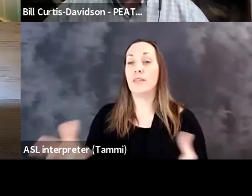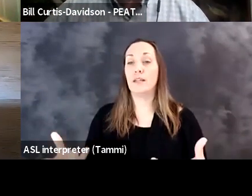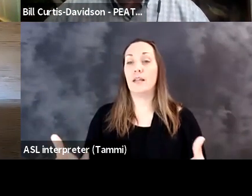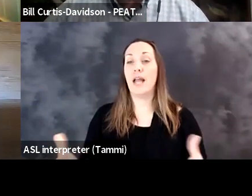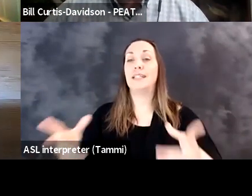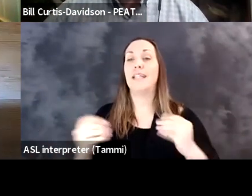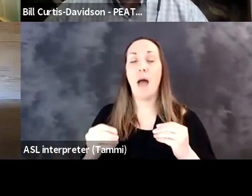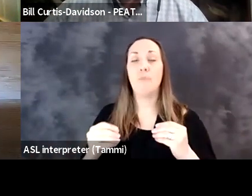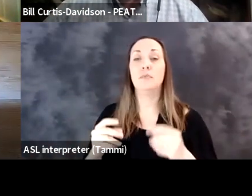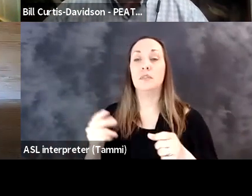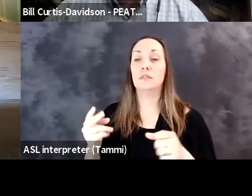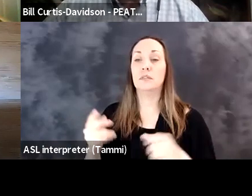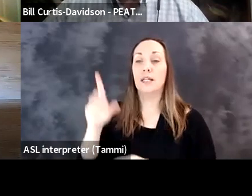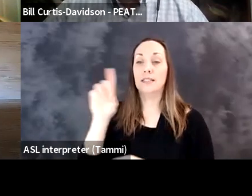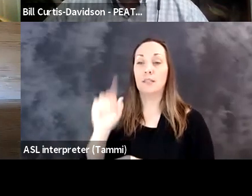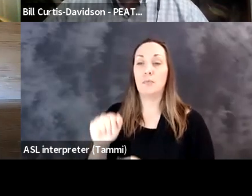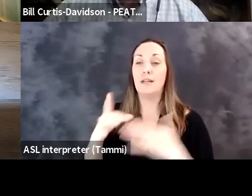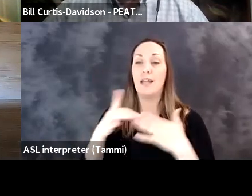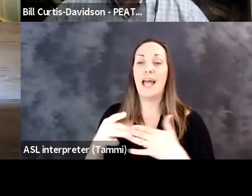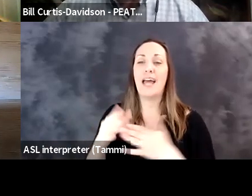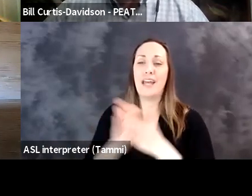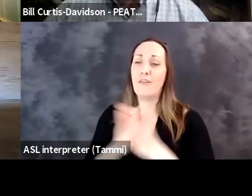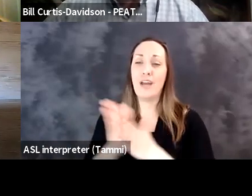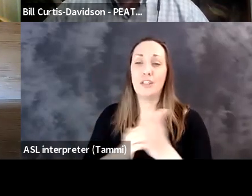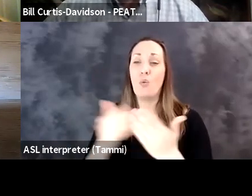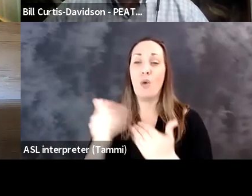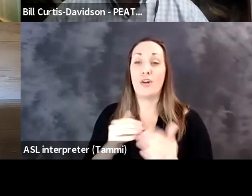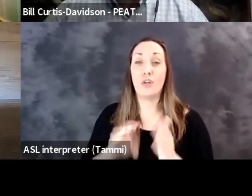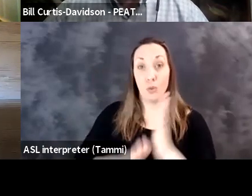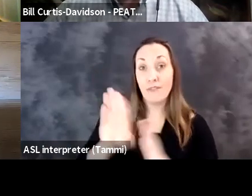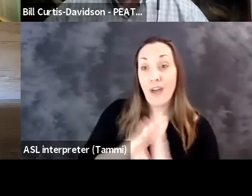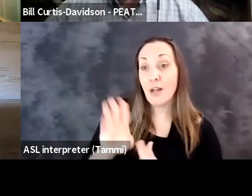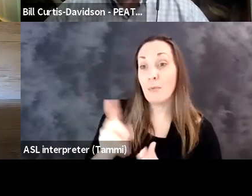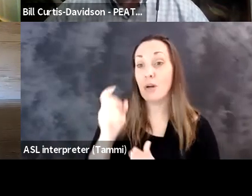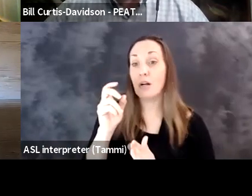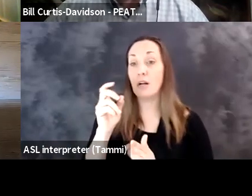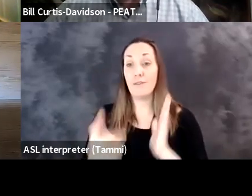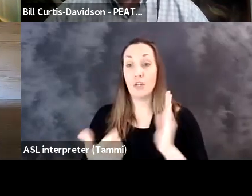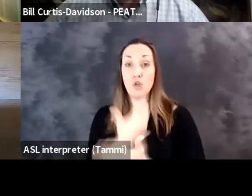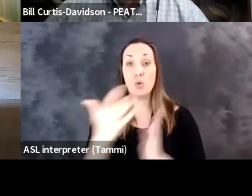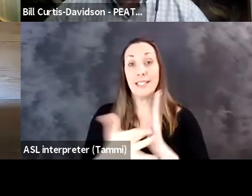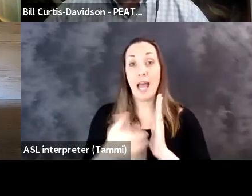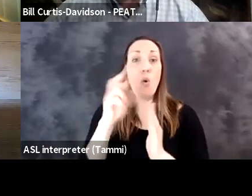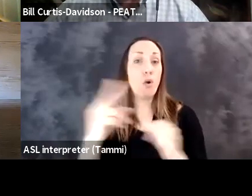adopt a disability-led innovation mindset, whether you're a developer of these new tech or implementing them. You need to have people with